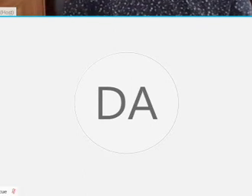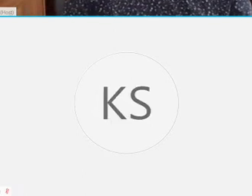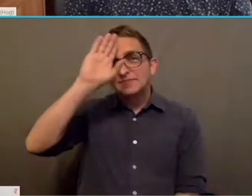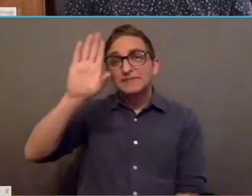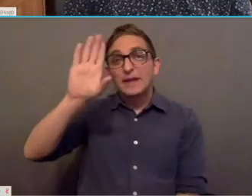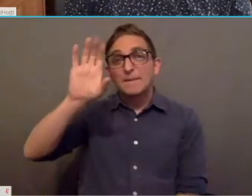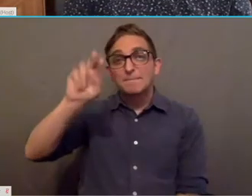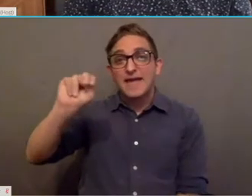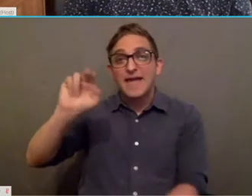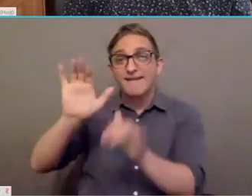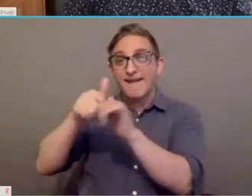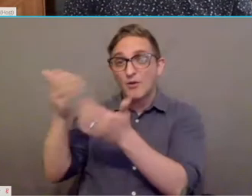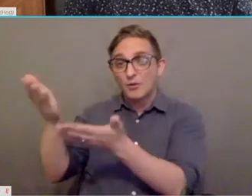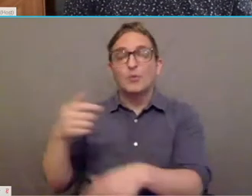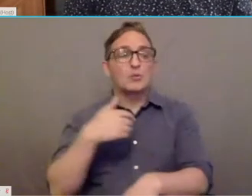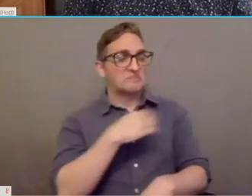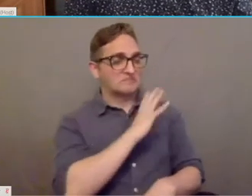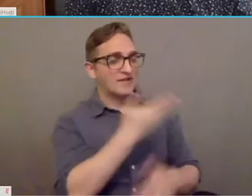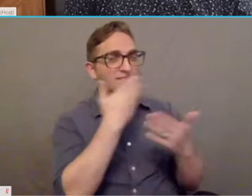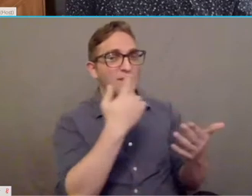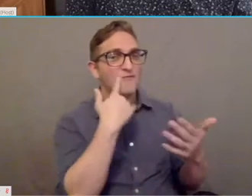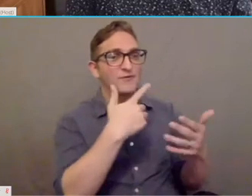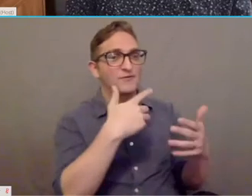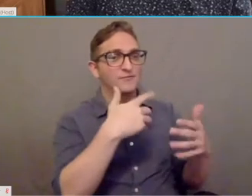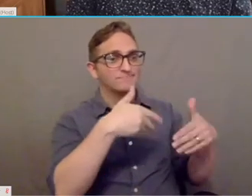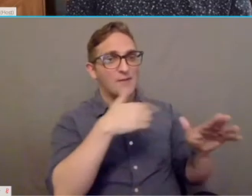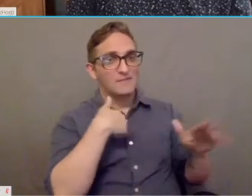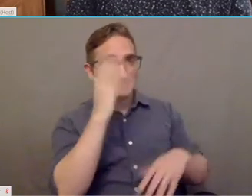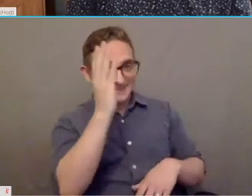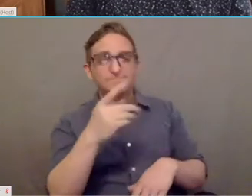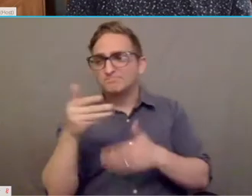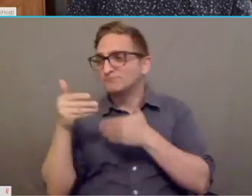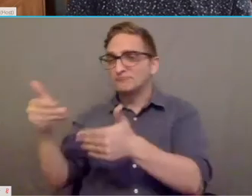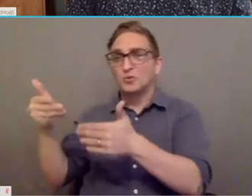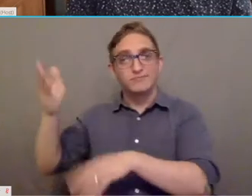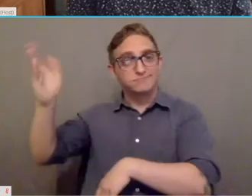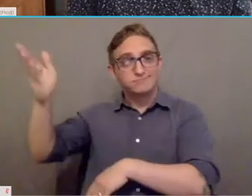Thanks for having me. Absolutely. Feel free to take it away when you would like. Great. Thank you very much.